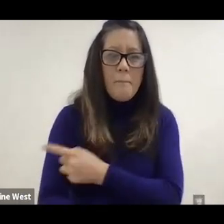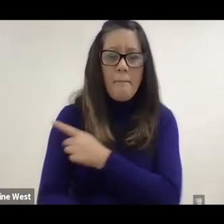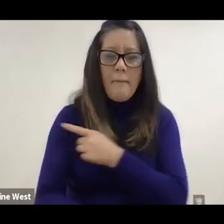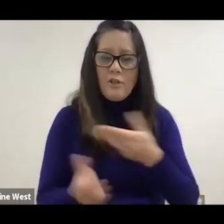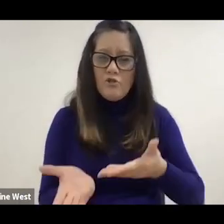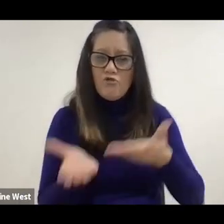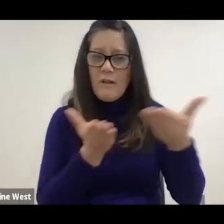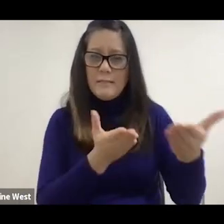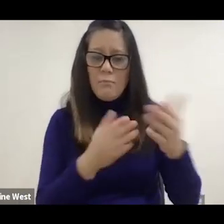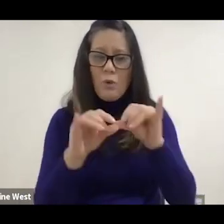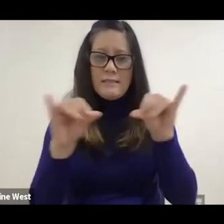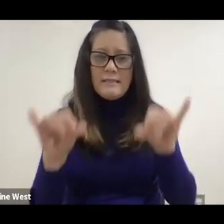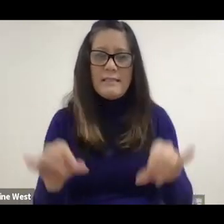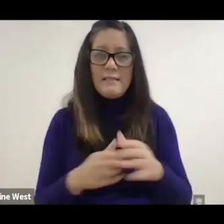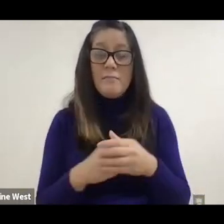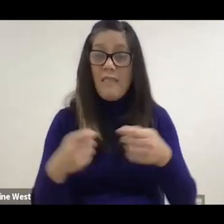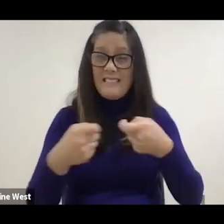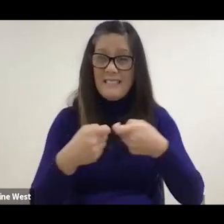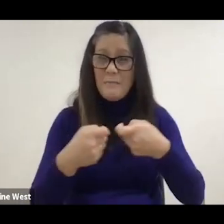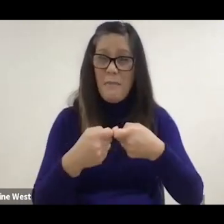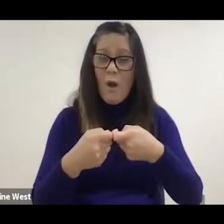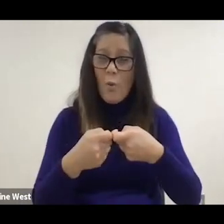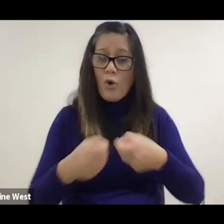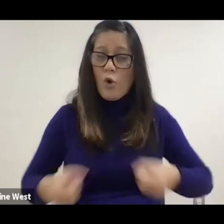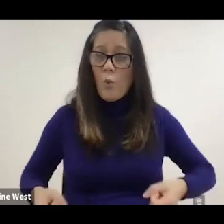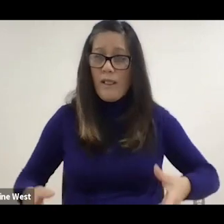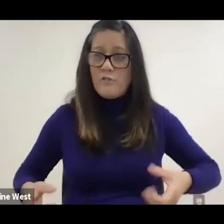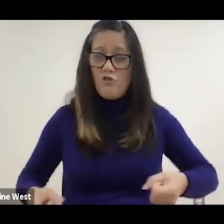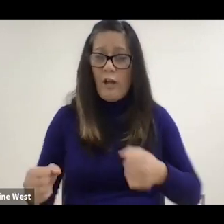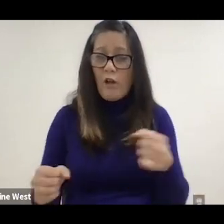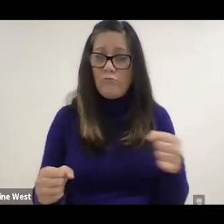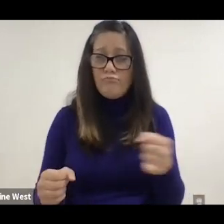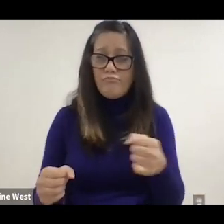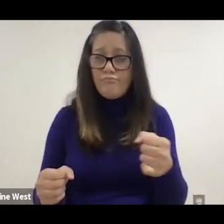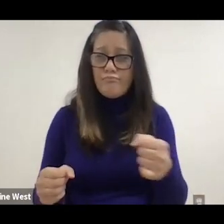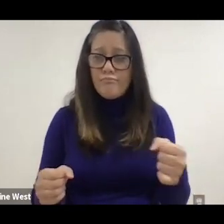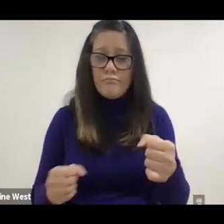So this is a power wheelchair that's been adopted to interface with the hospital